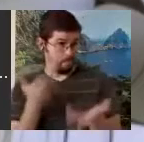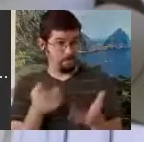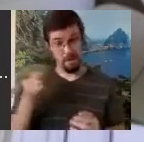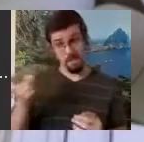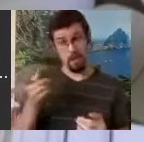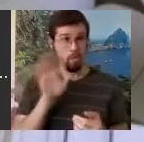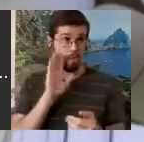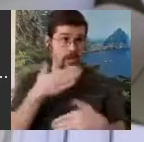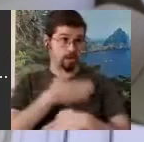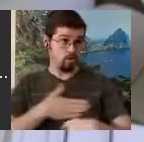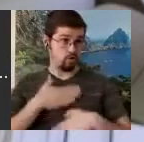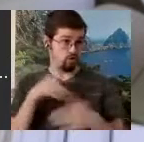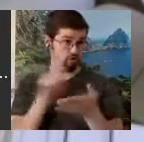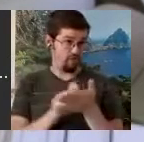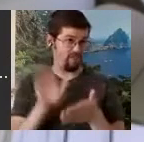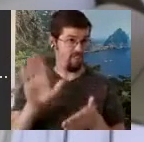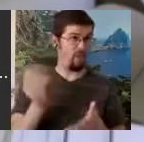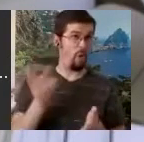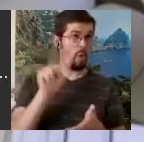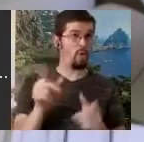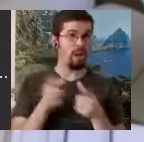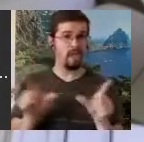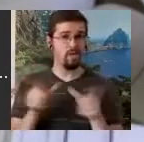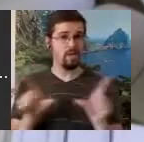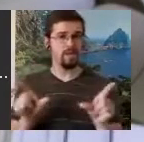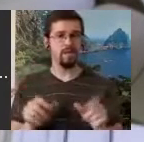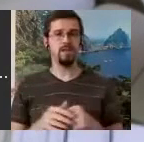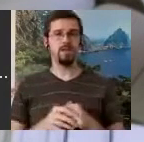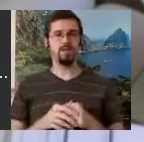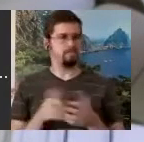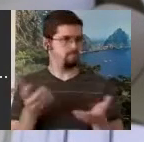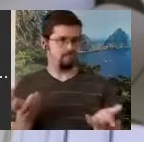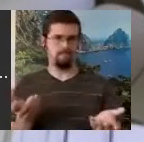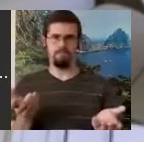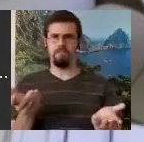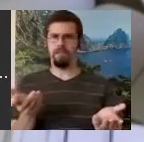their language? a totally separate issue but wouldn't it be kind of fun to try to